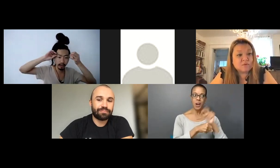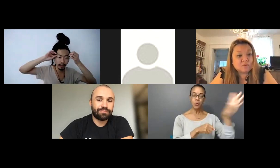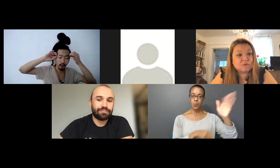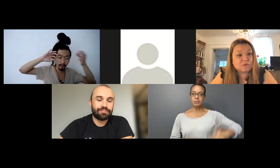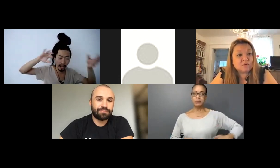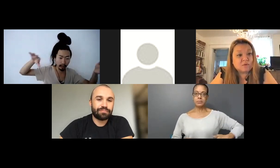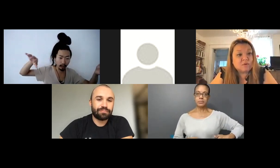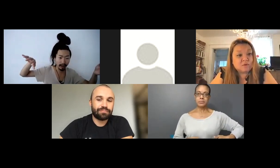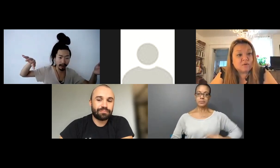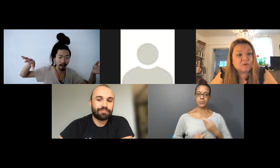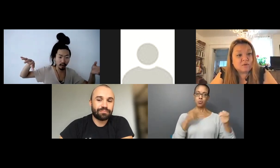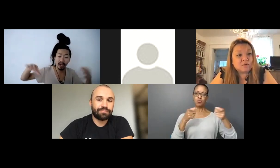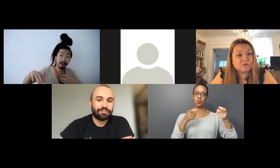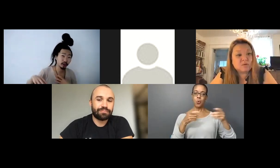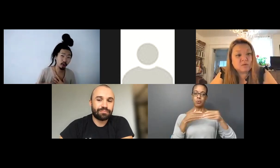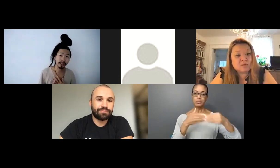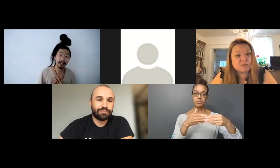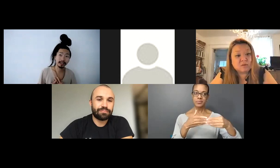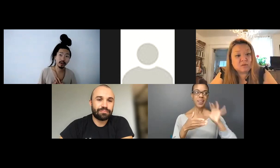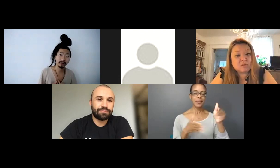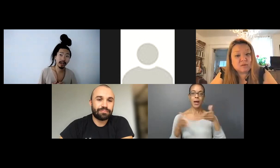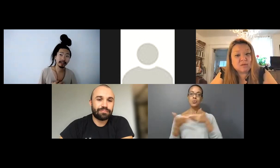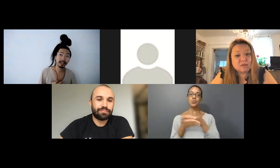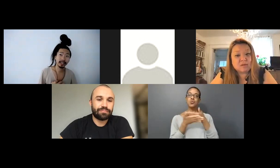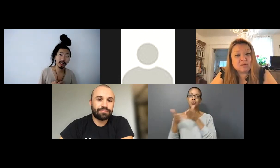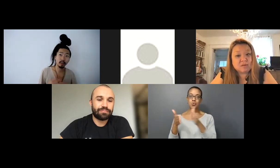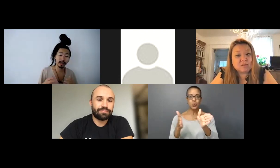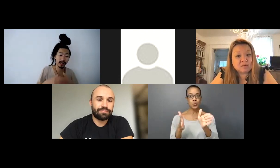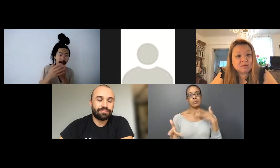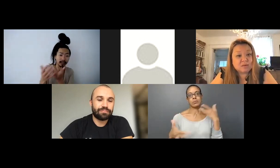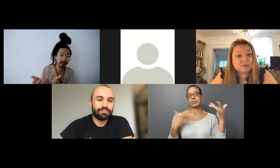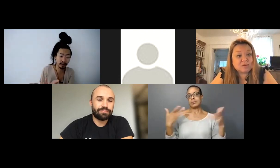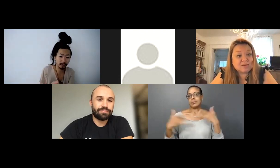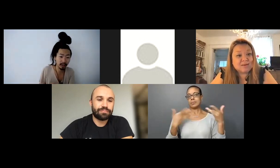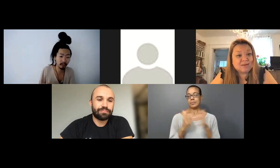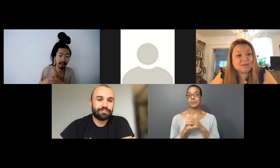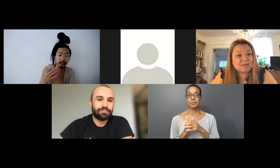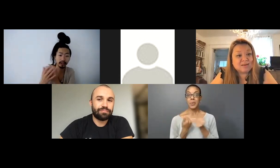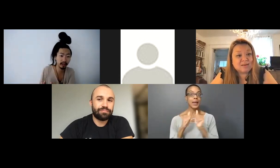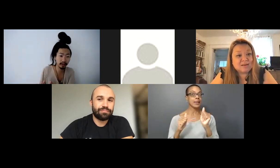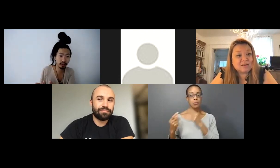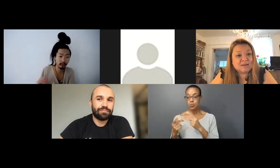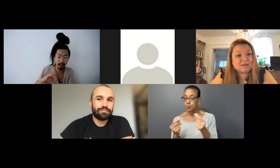new pathway to me are so exciting. So every time I see her, when I pass on something to her, when I teach her something she would do